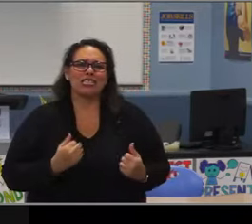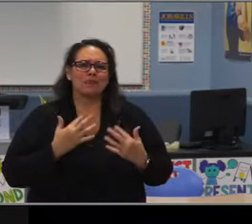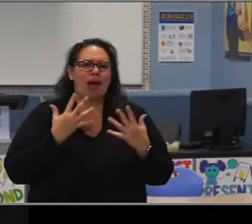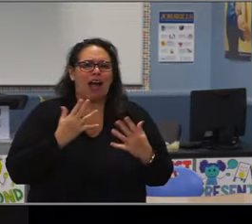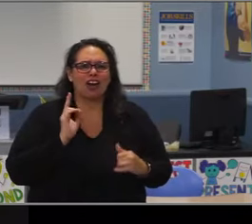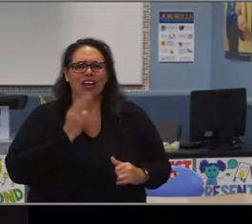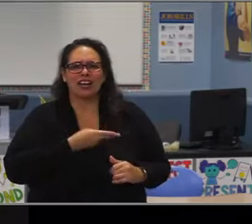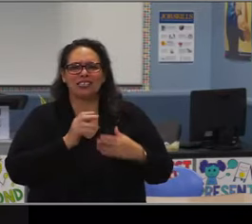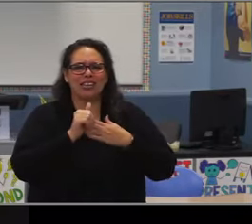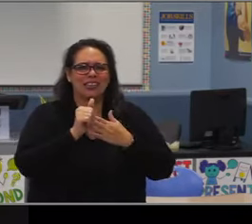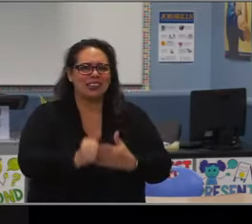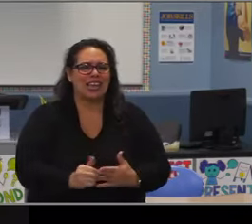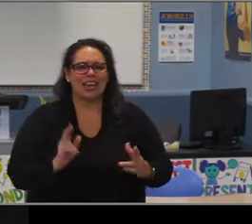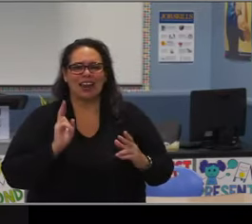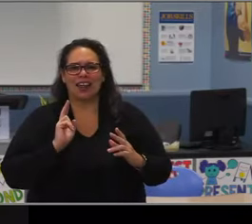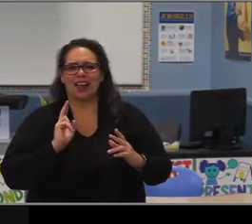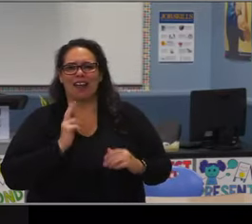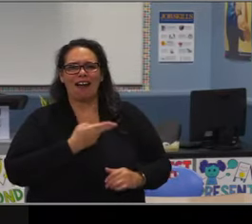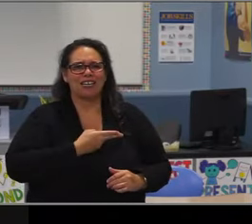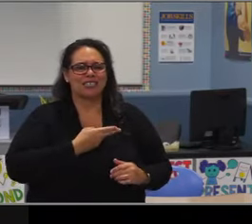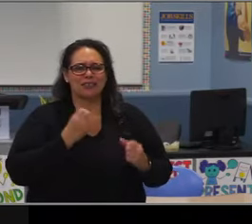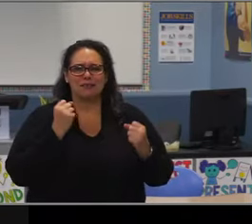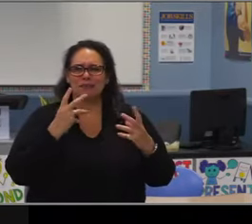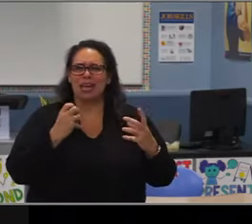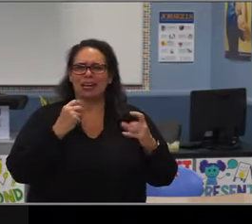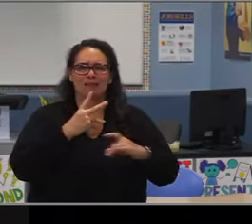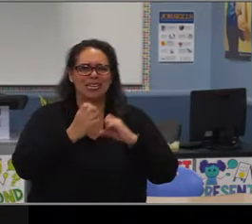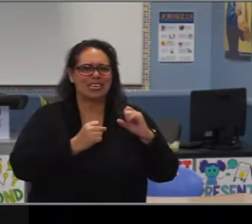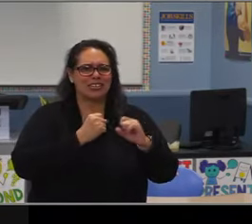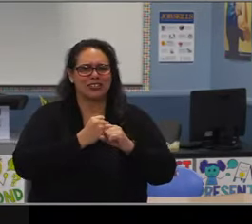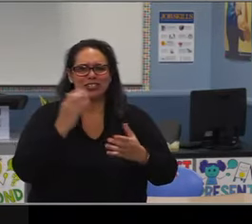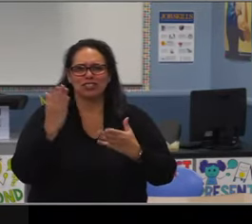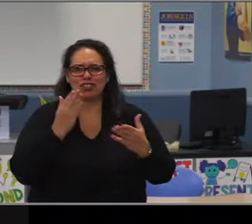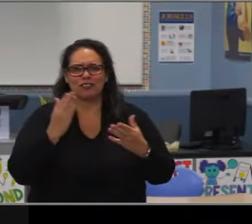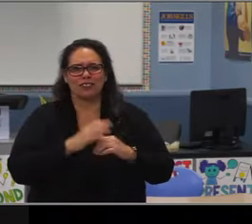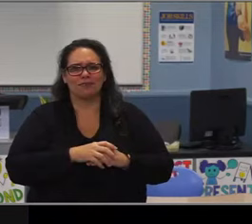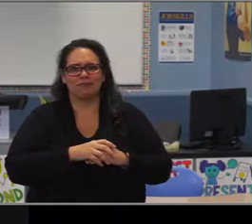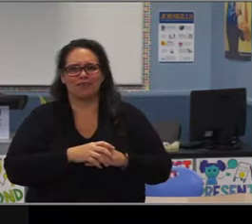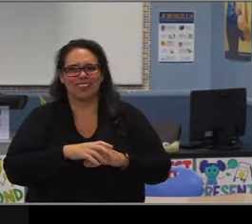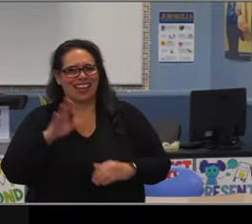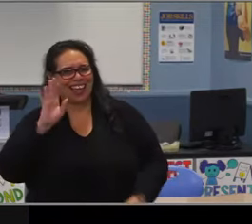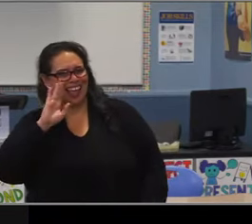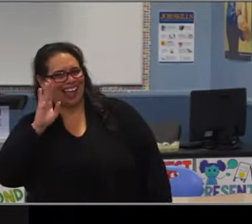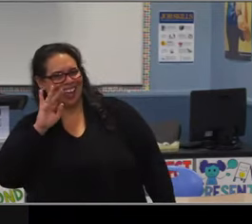and it's been a pleasure to be able to get to learn from you, especially your years as principal that I've learned from,